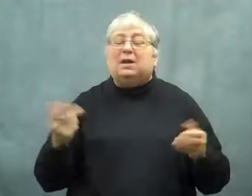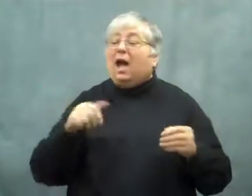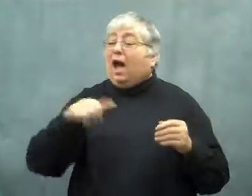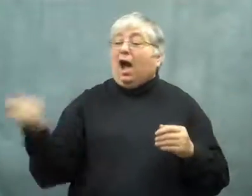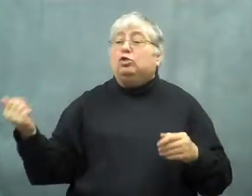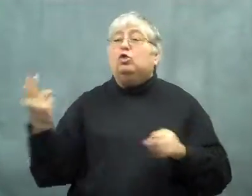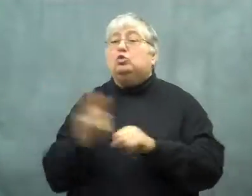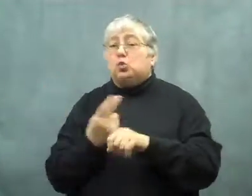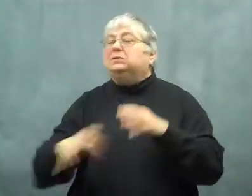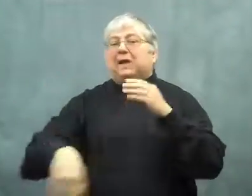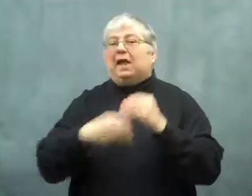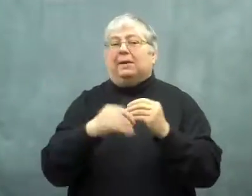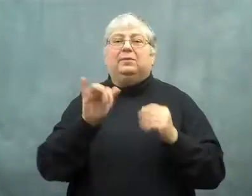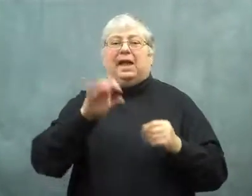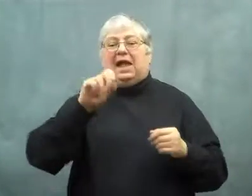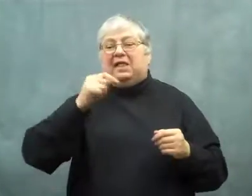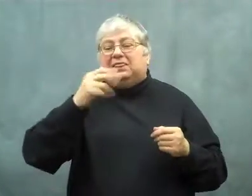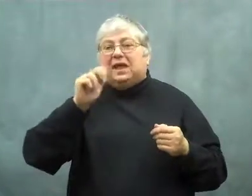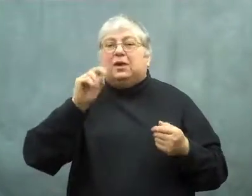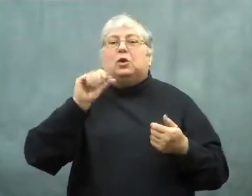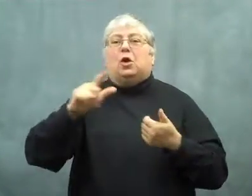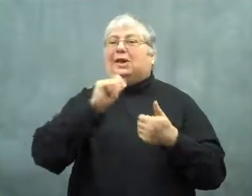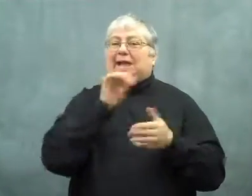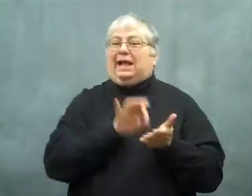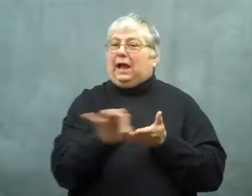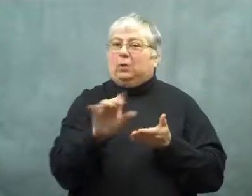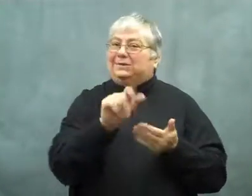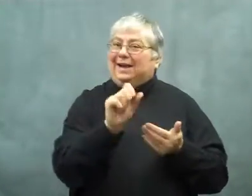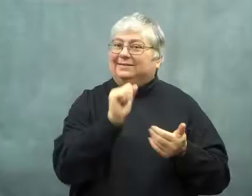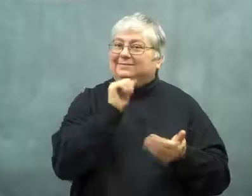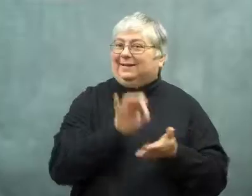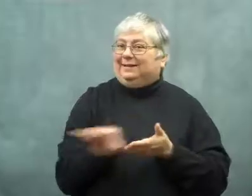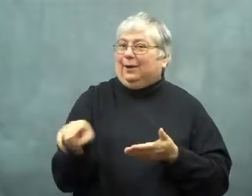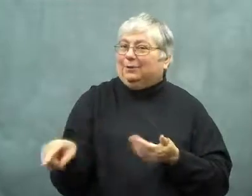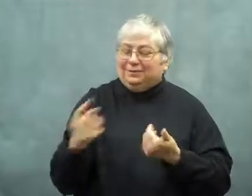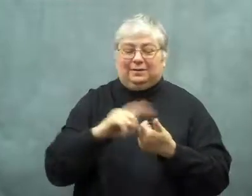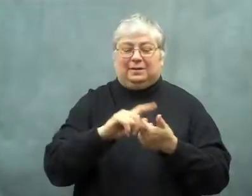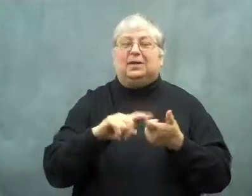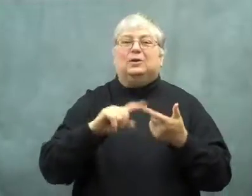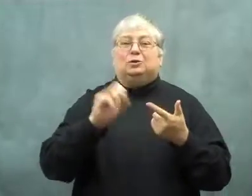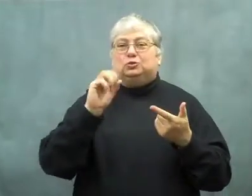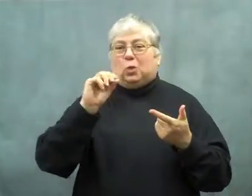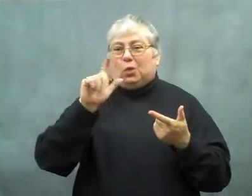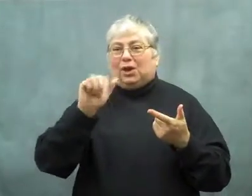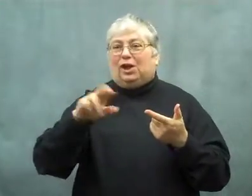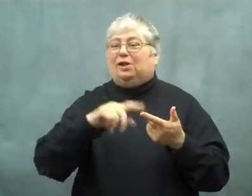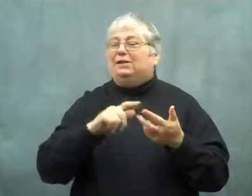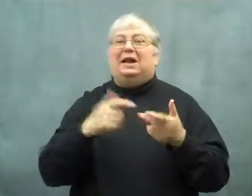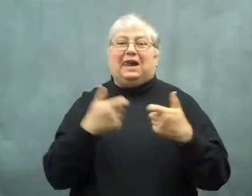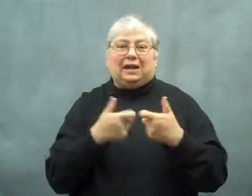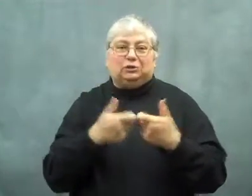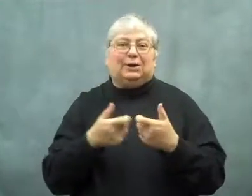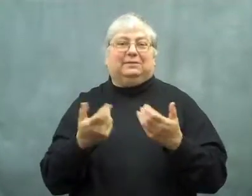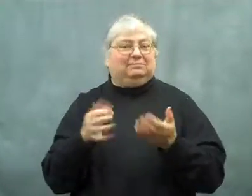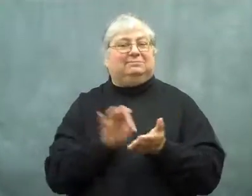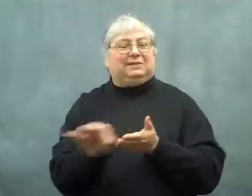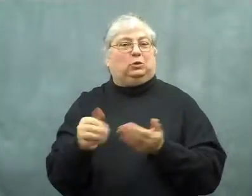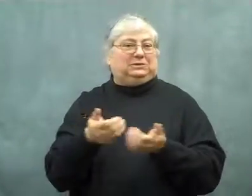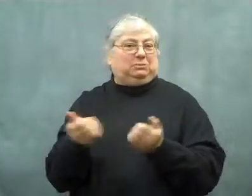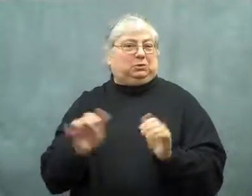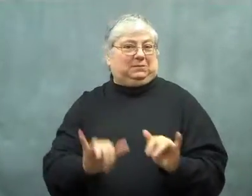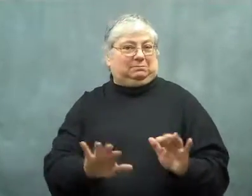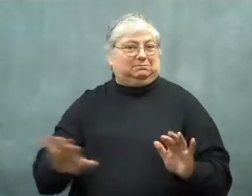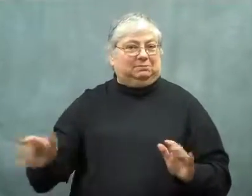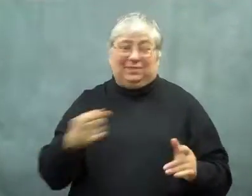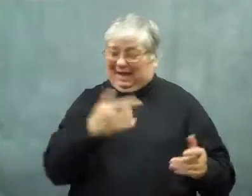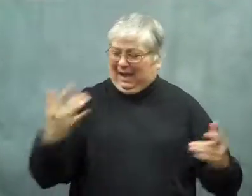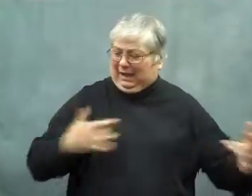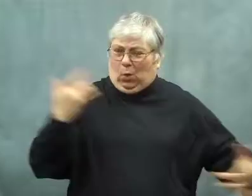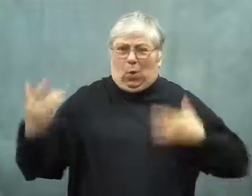Ethanol was also used, which doesn't count as gasoline.